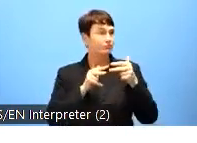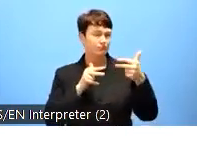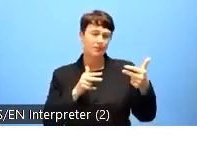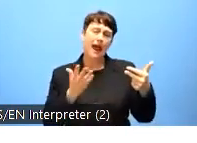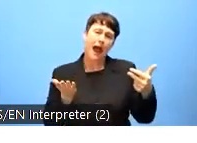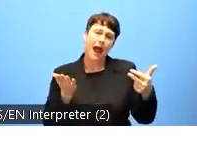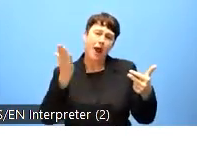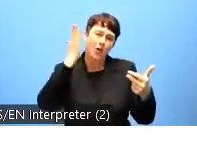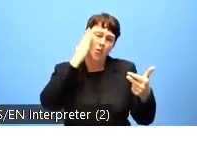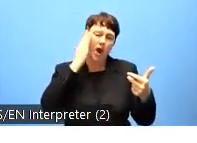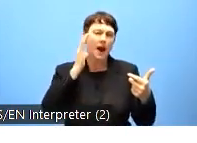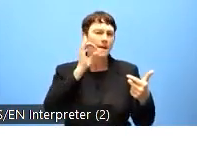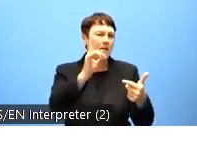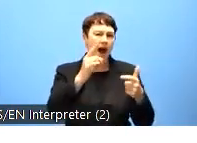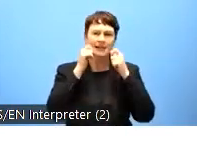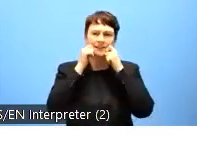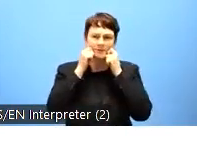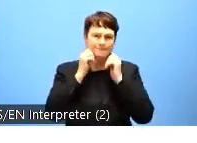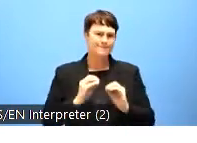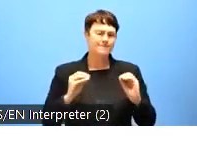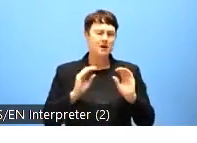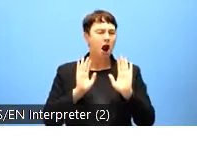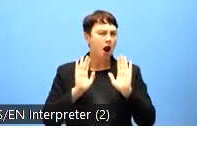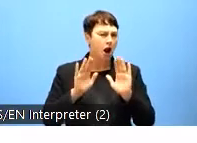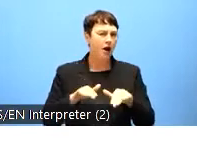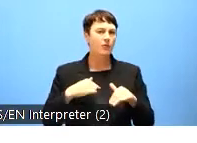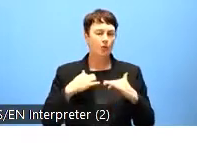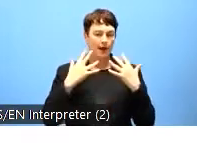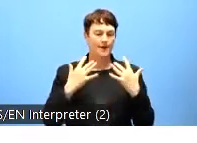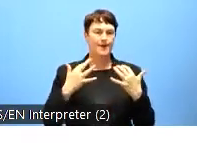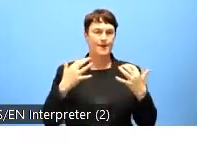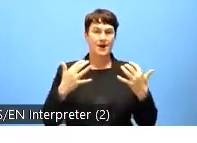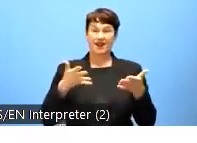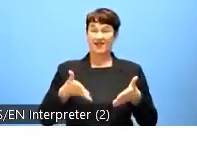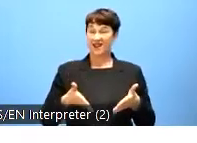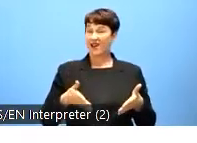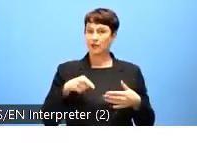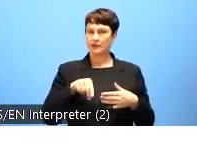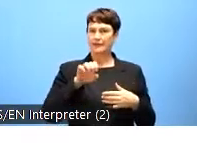to mark the second anniversary of the European Union's Web Accessibility Directive.